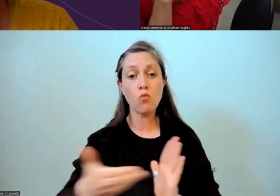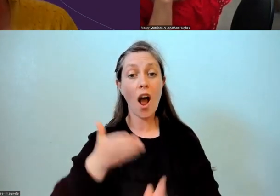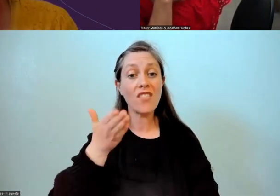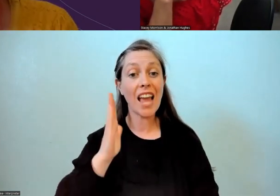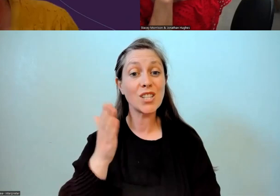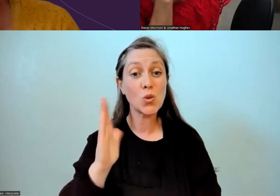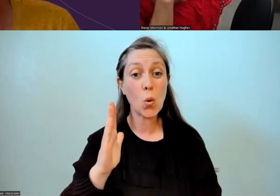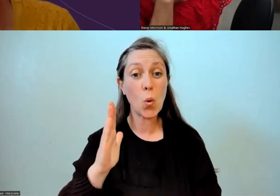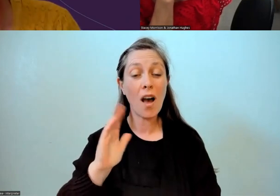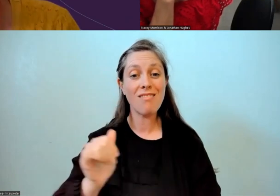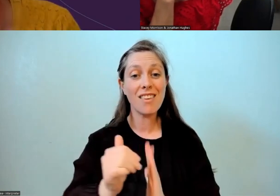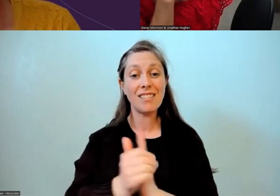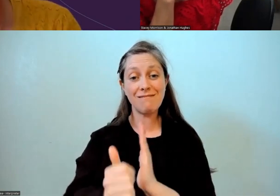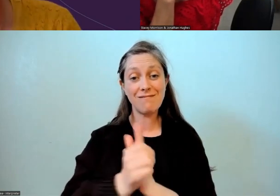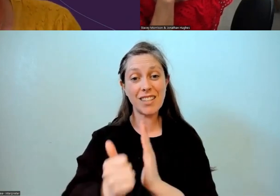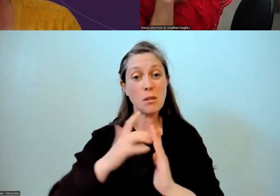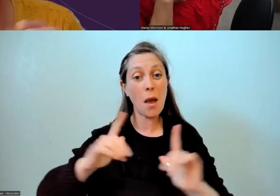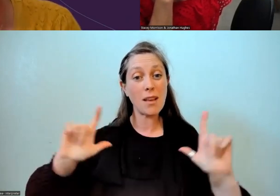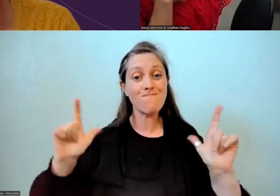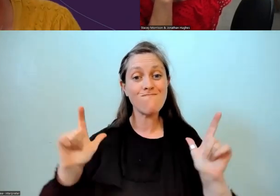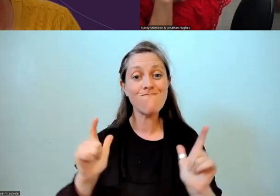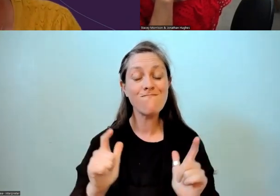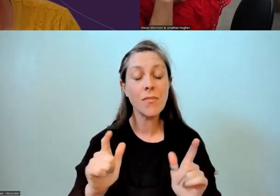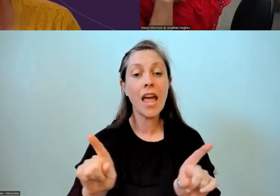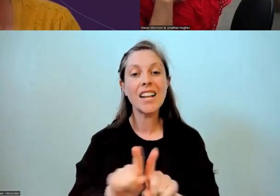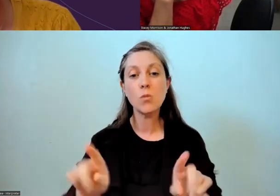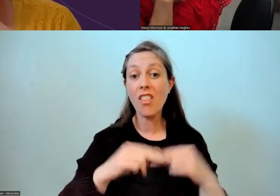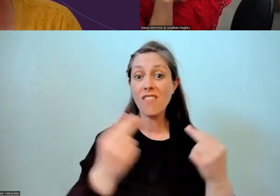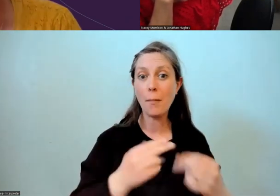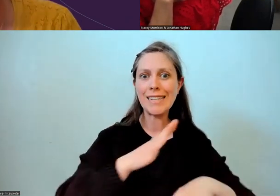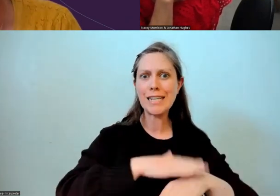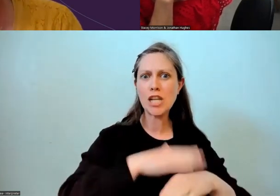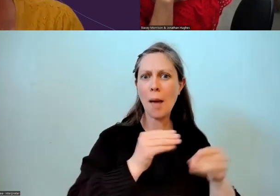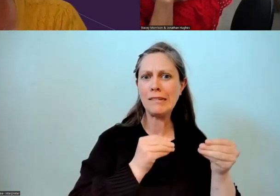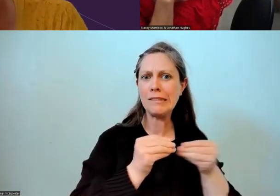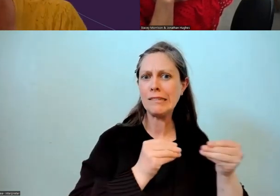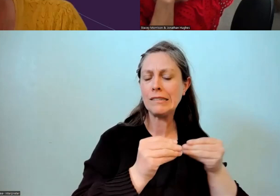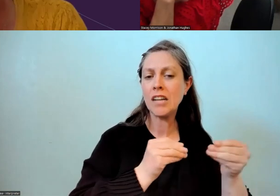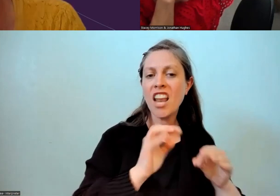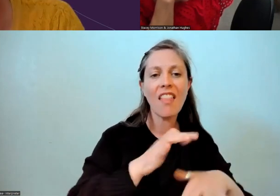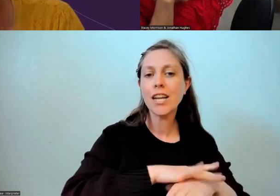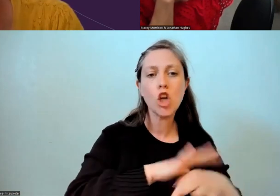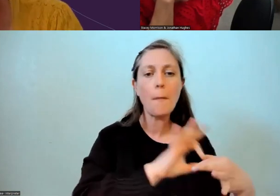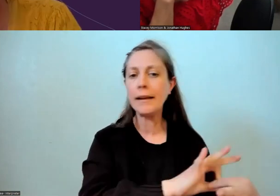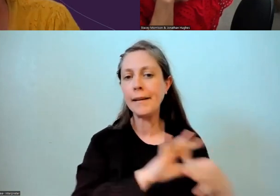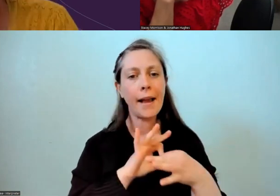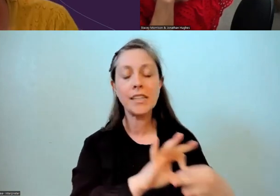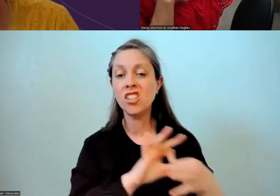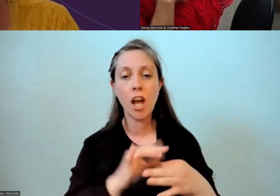and they don't necessarily have that same level of support they used to have to be able to engage. I think you've touched on that earlier,